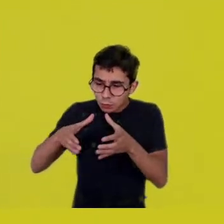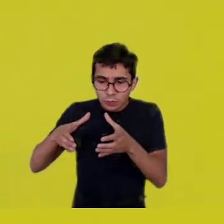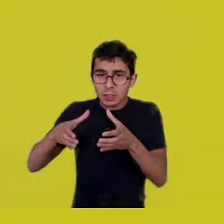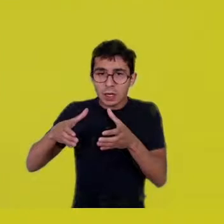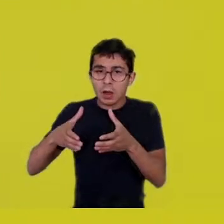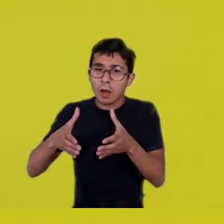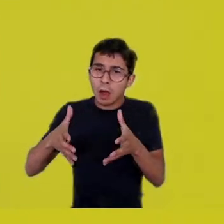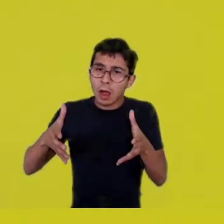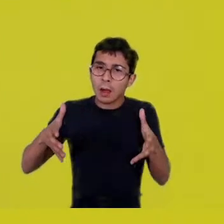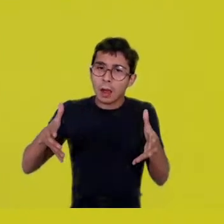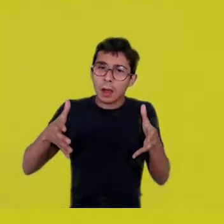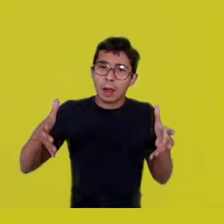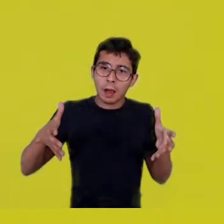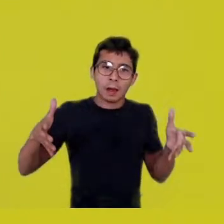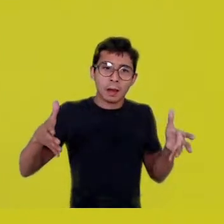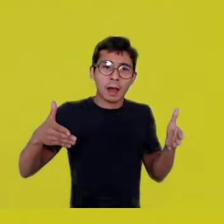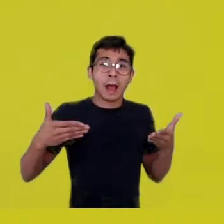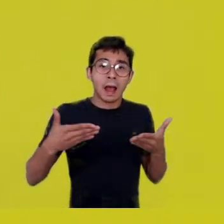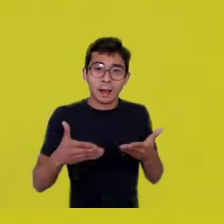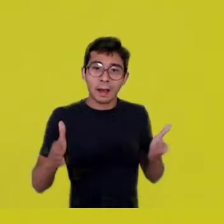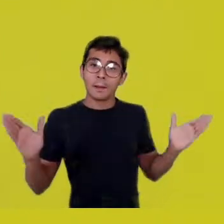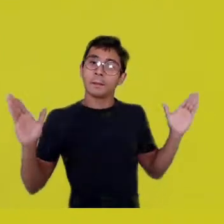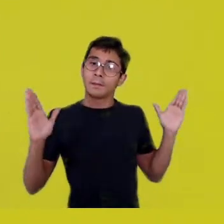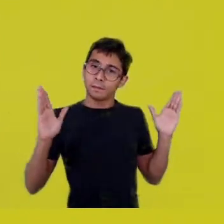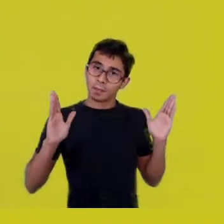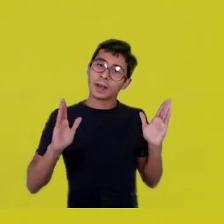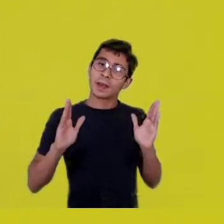more and more people outside that cocoon,